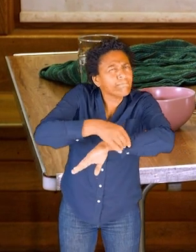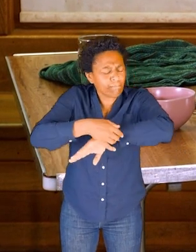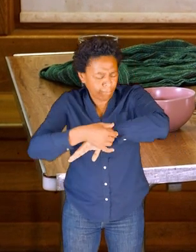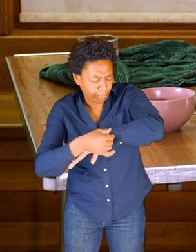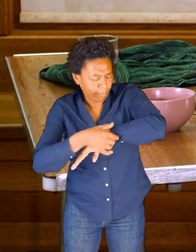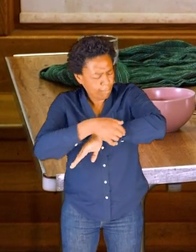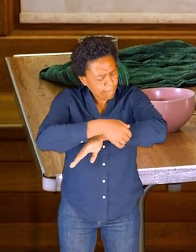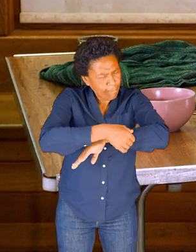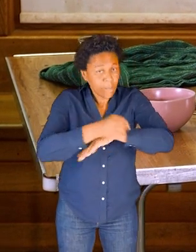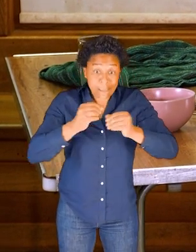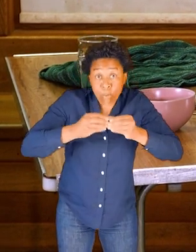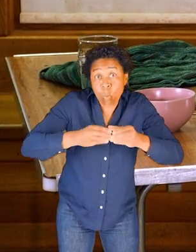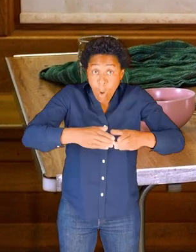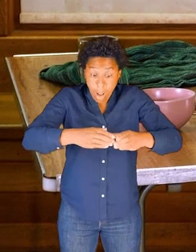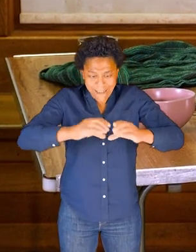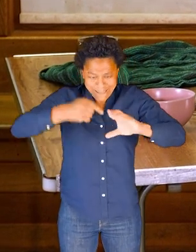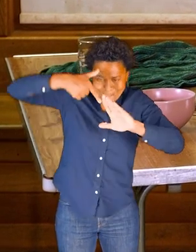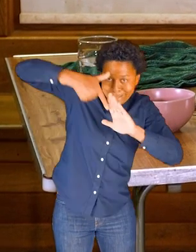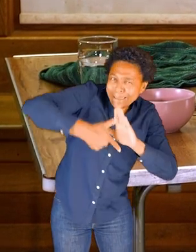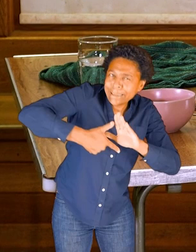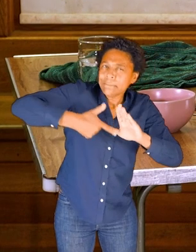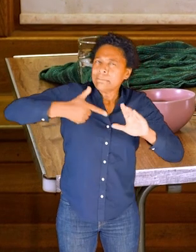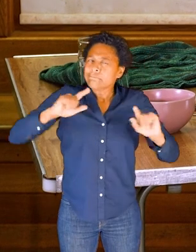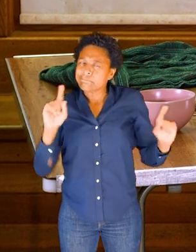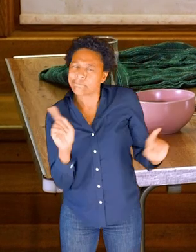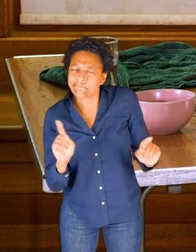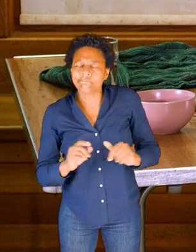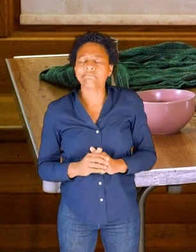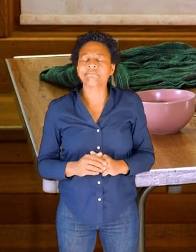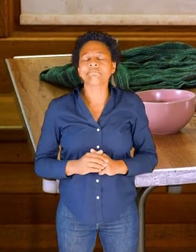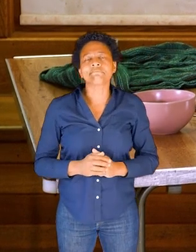How wide is it, or how deep is it?